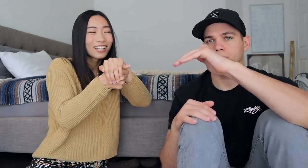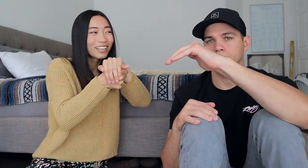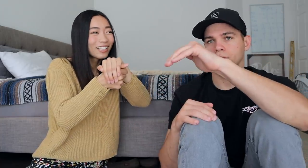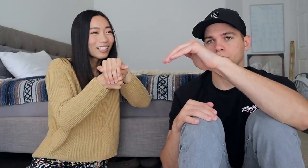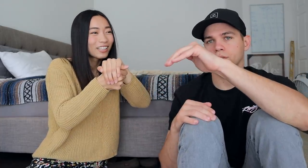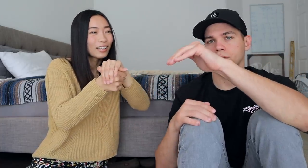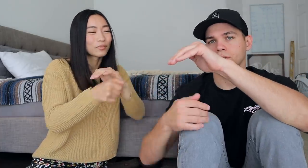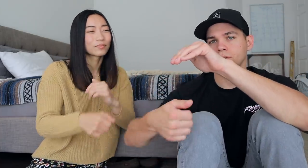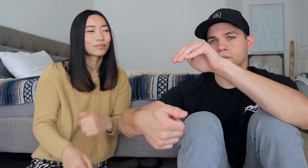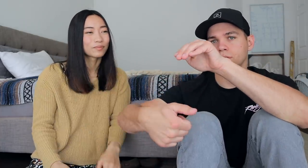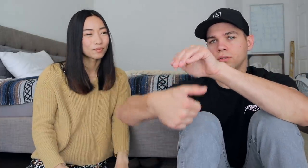The shell